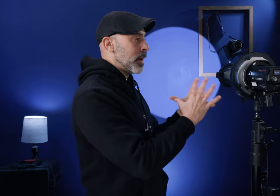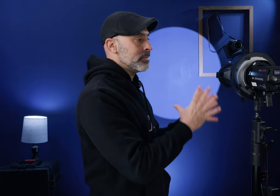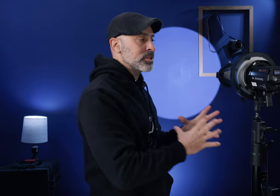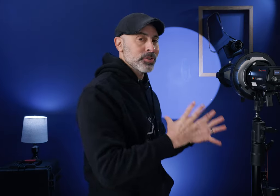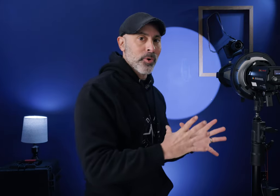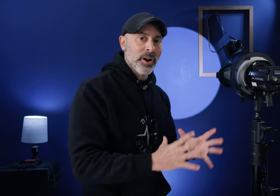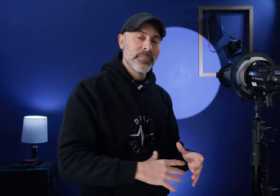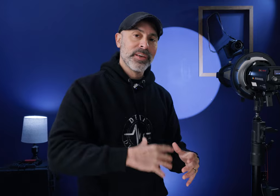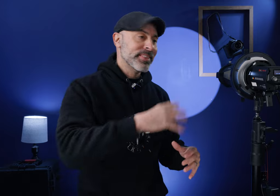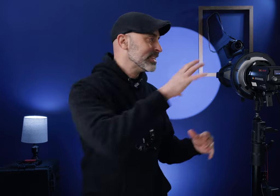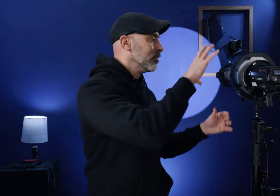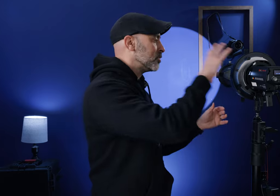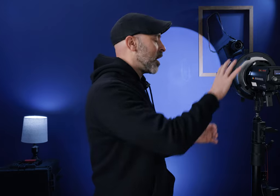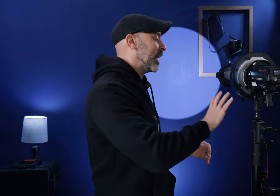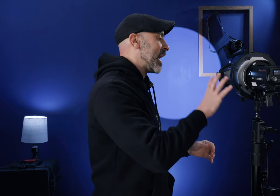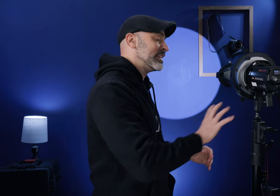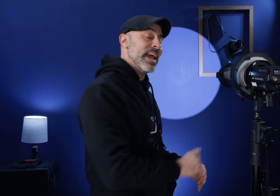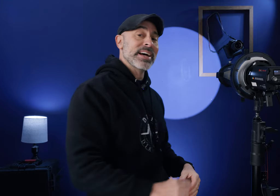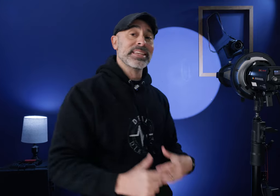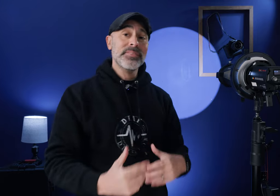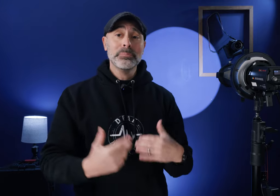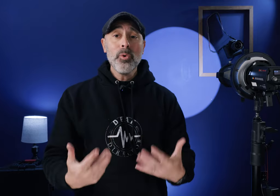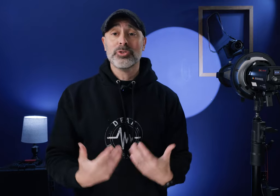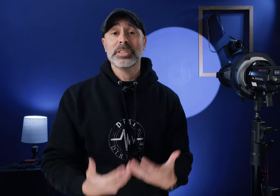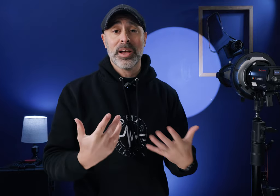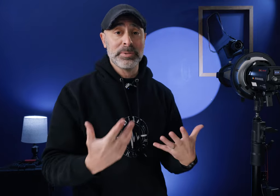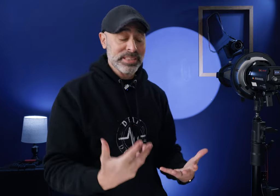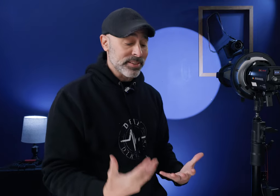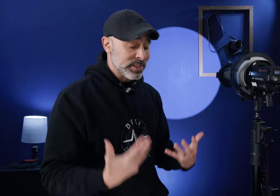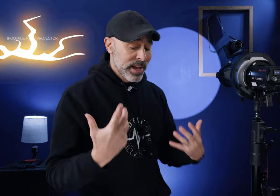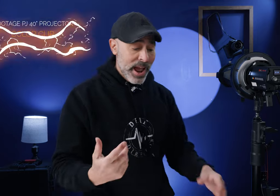by themselves weren't enough this little Spotlight actually has even more tricks up its sleeves now